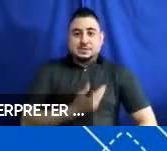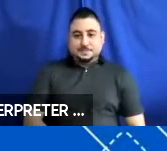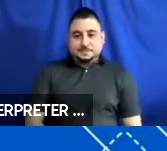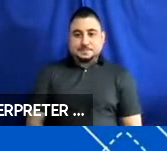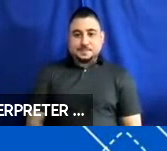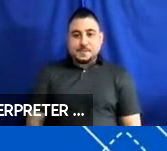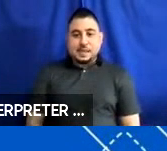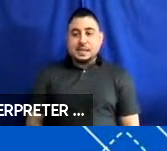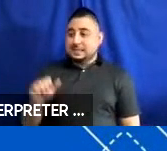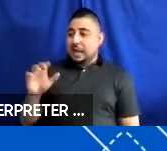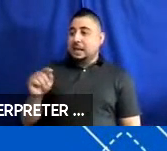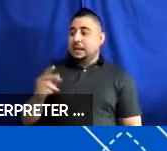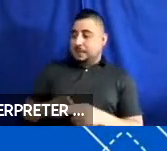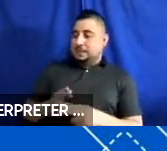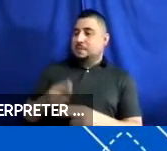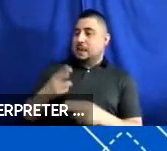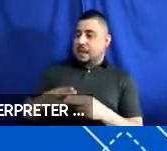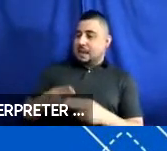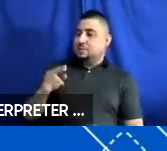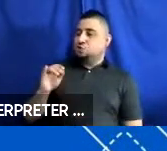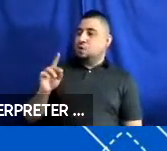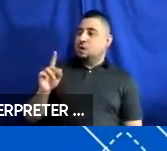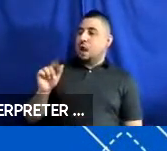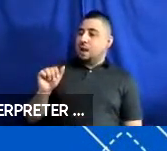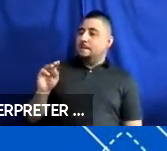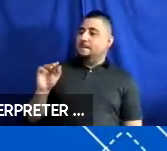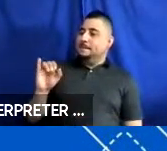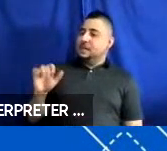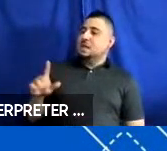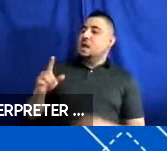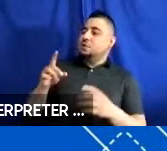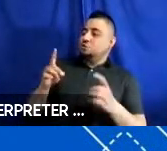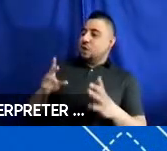mentioned, my name is Jordana Maisel and I direct the research at the IDEA Center at